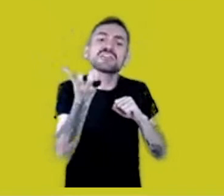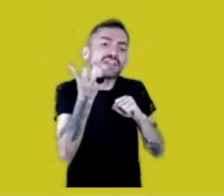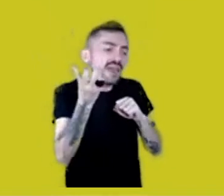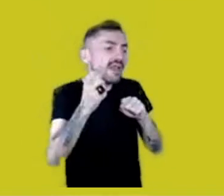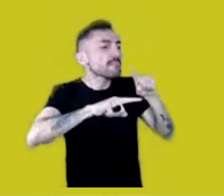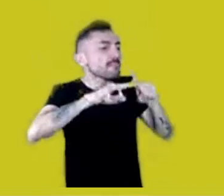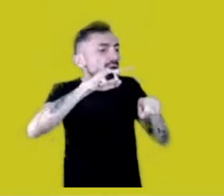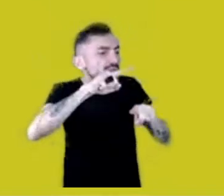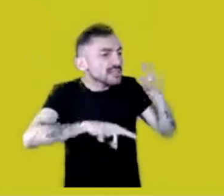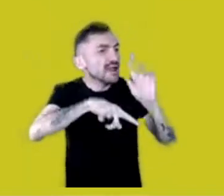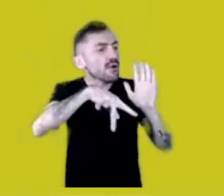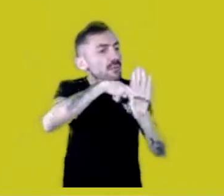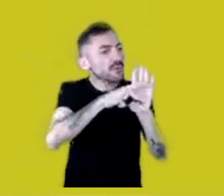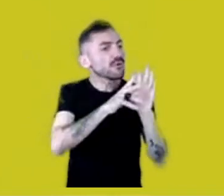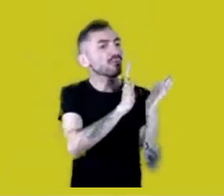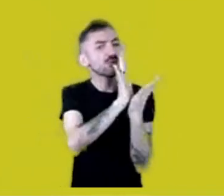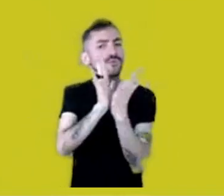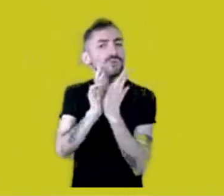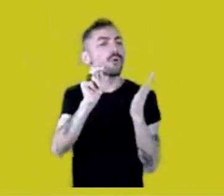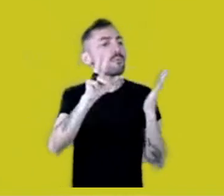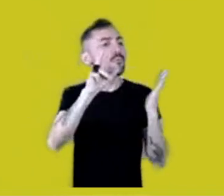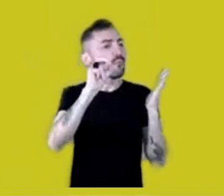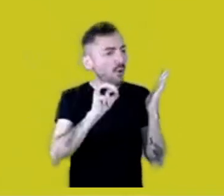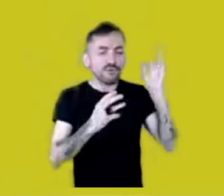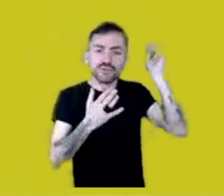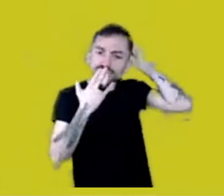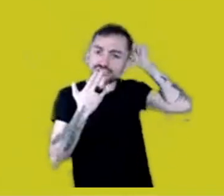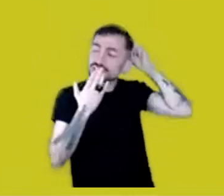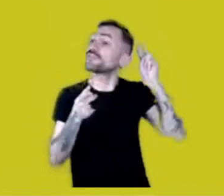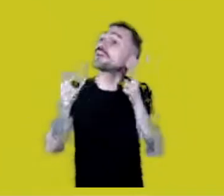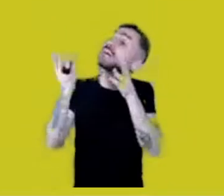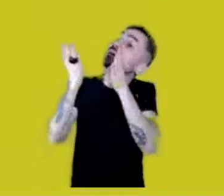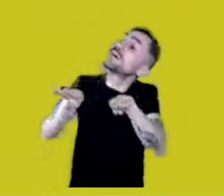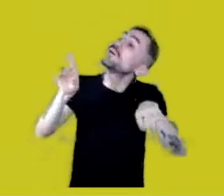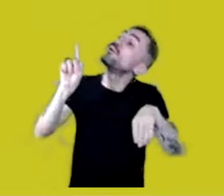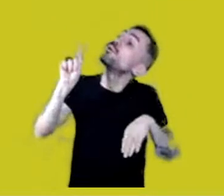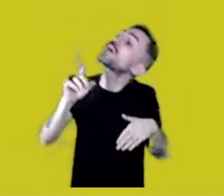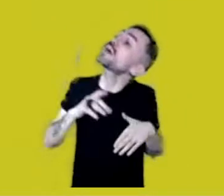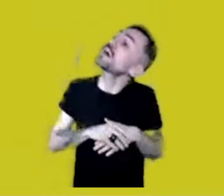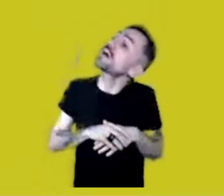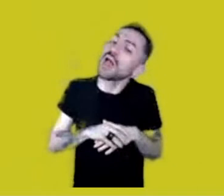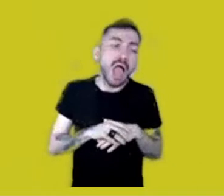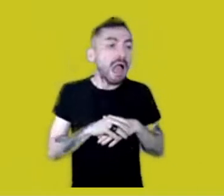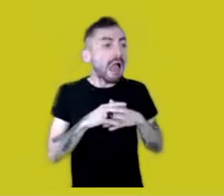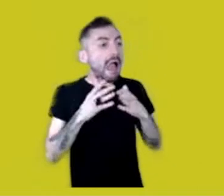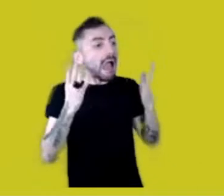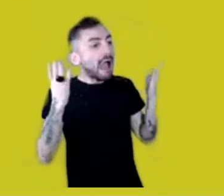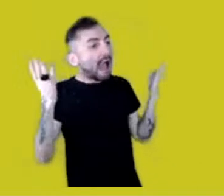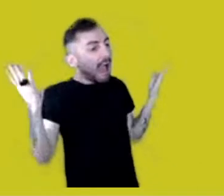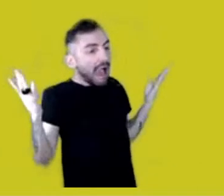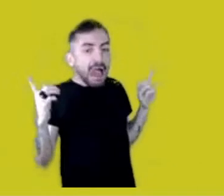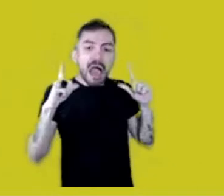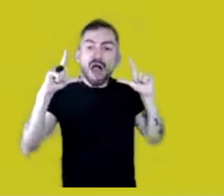I said, “Okay, but what will you give in return as a collective benefit?” And then he was like, “But when I take pictures of macaws and monkeys